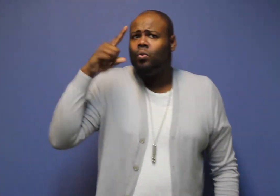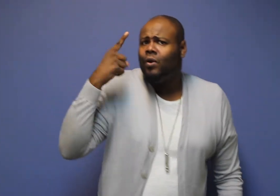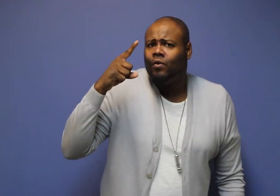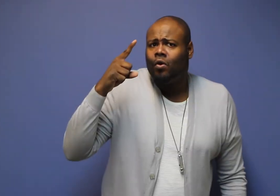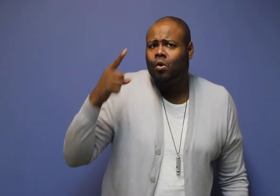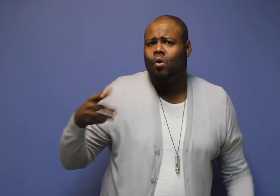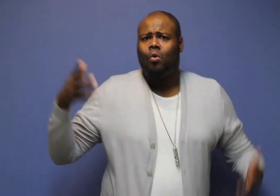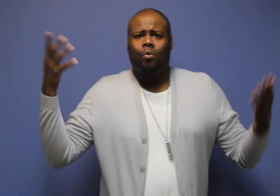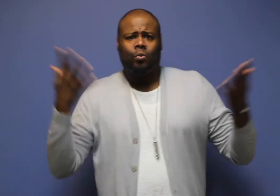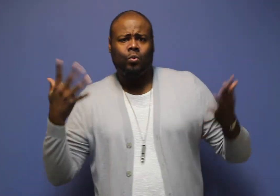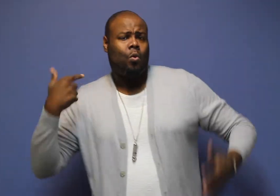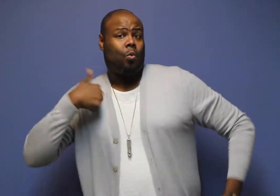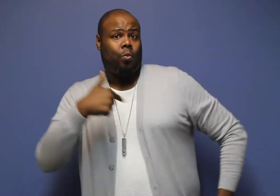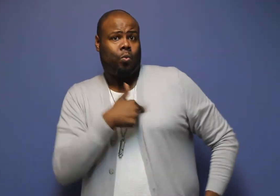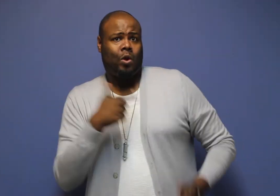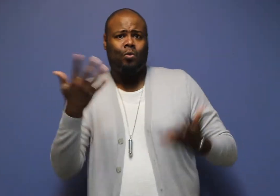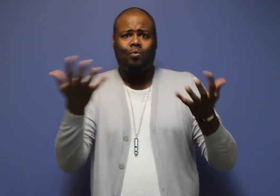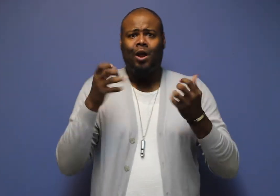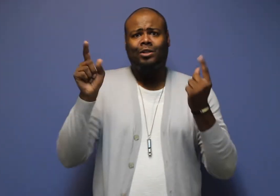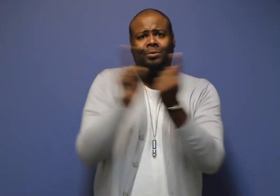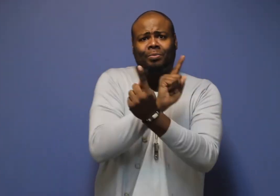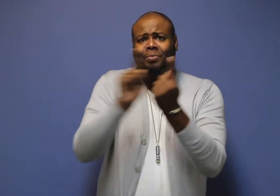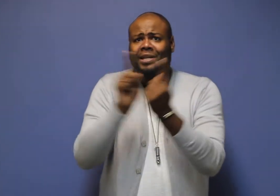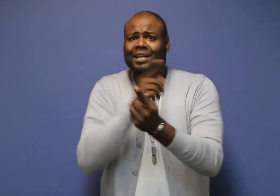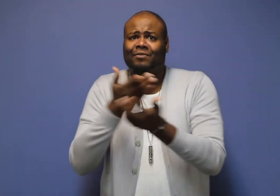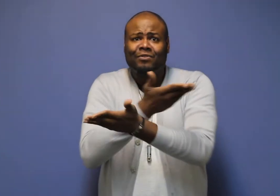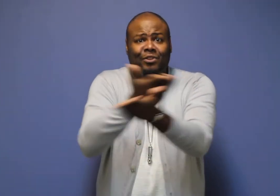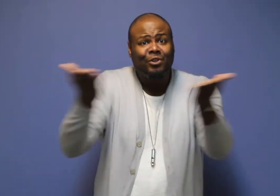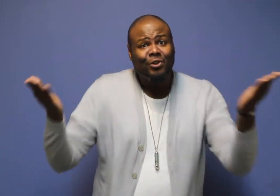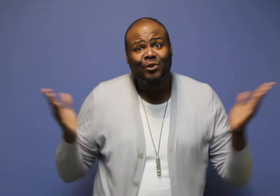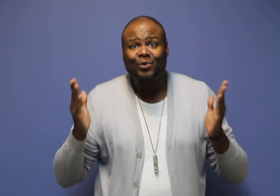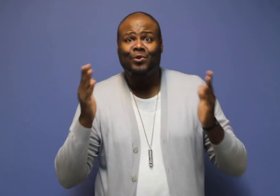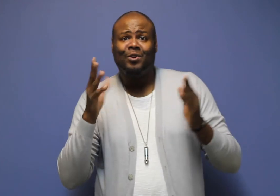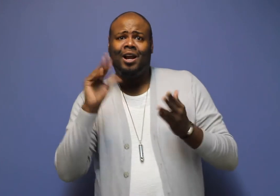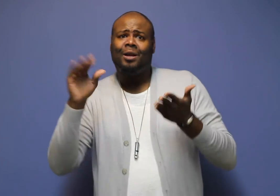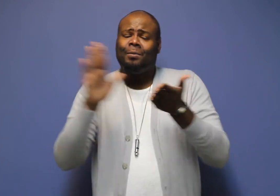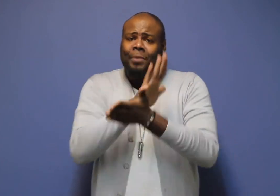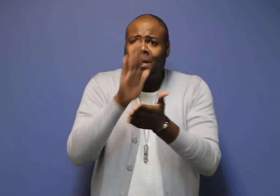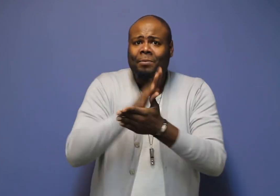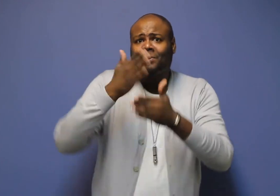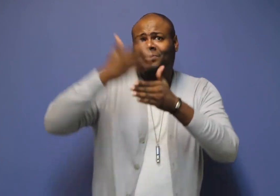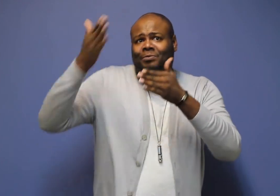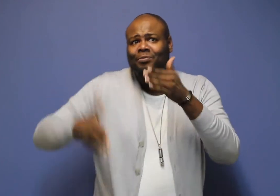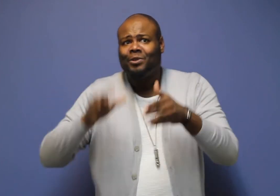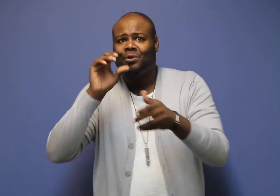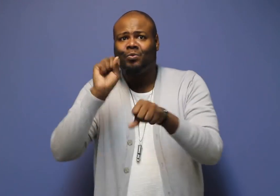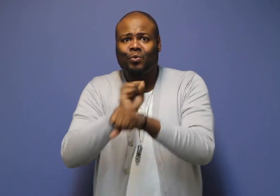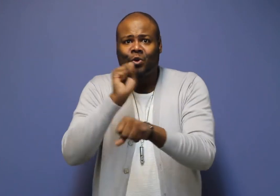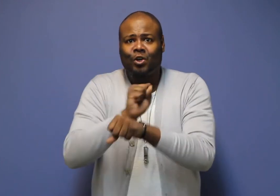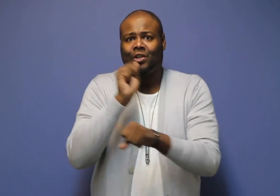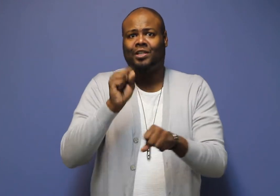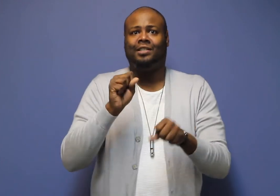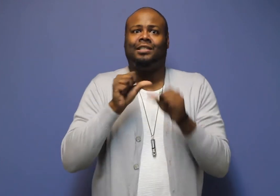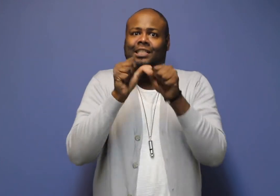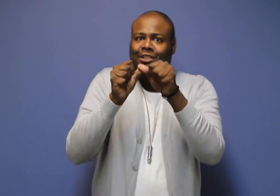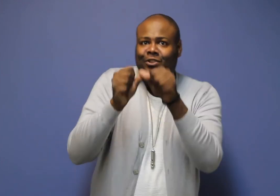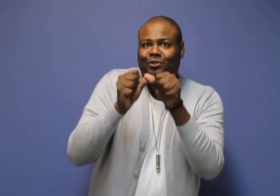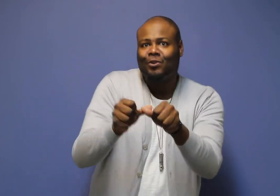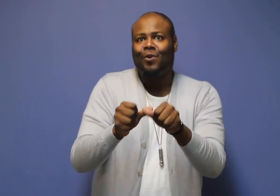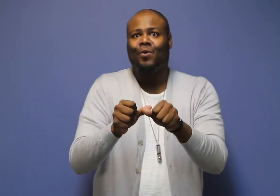We want to meet with you, and you can complete paperwork that is needed to continue working for HSDC.